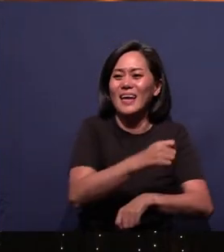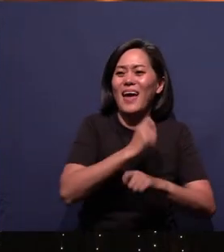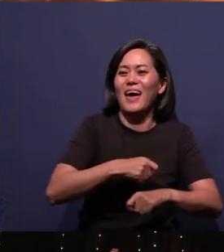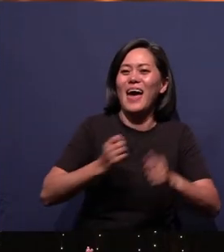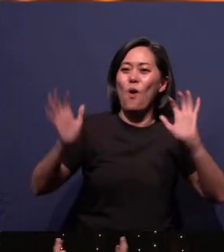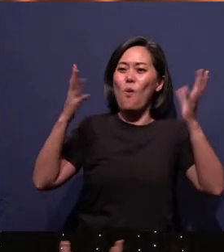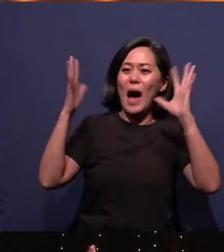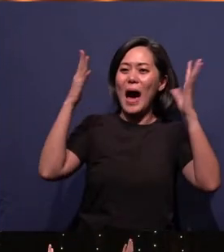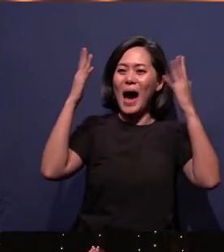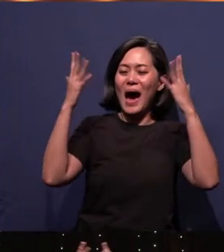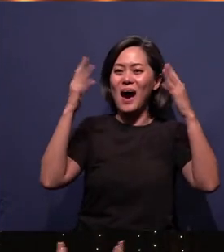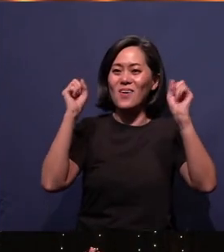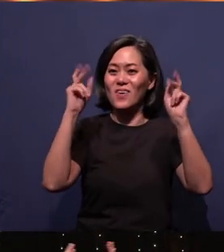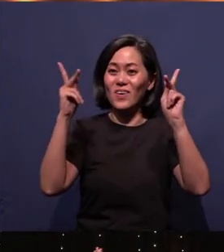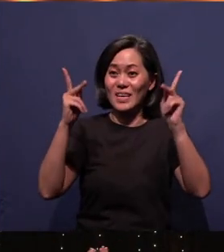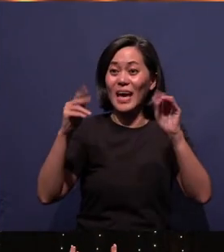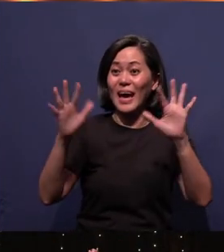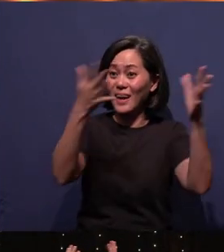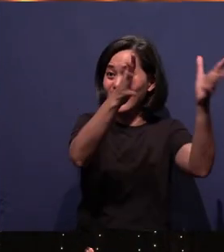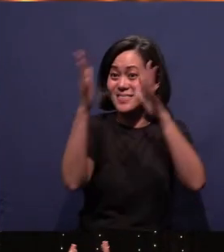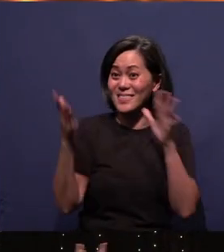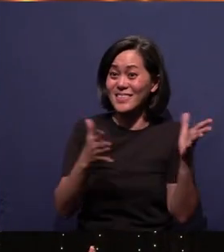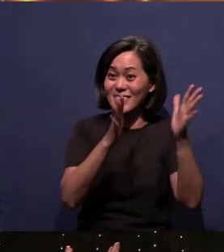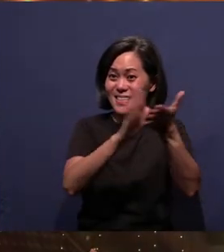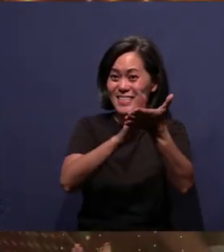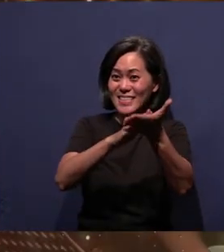Wow, can you give yourselves a round of applause? That was beautiful.